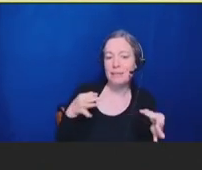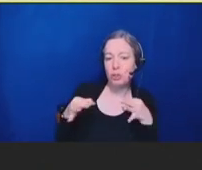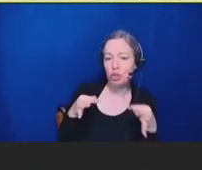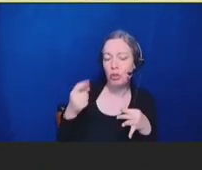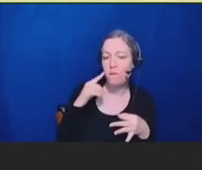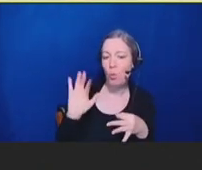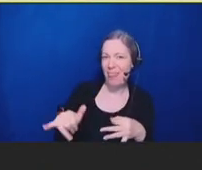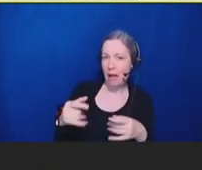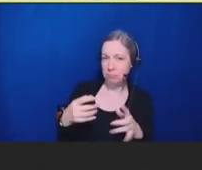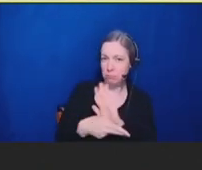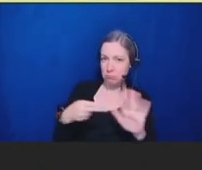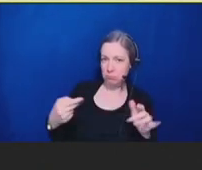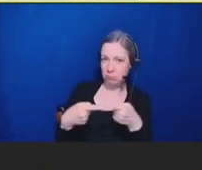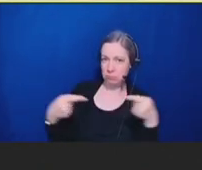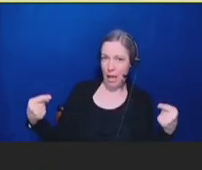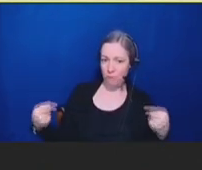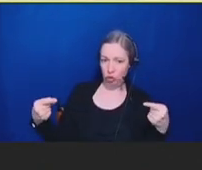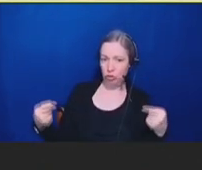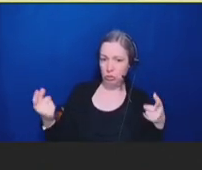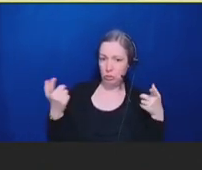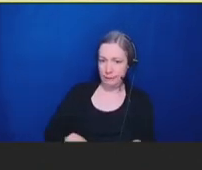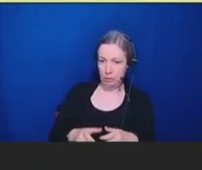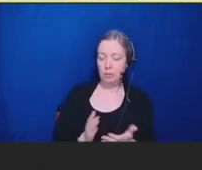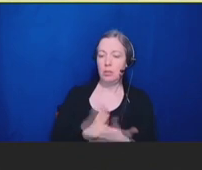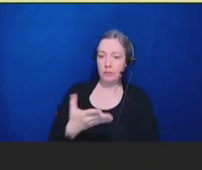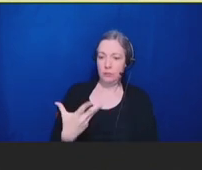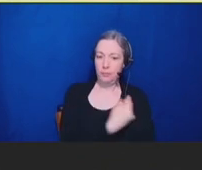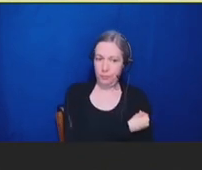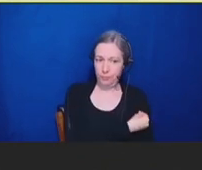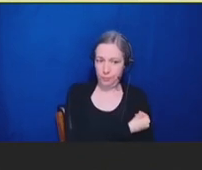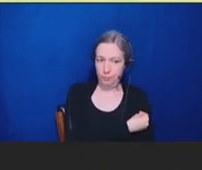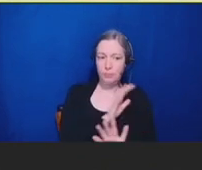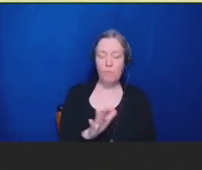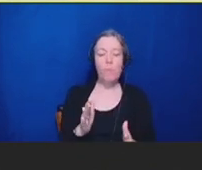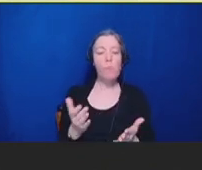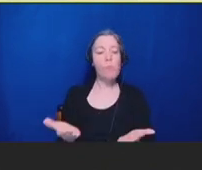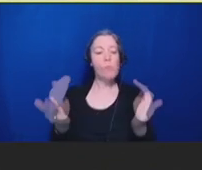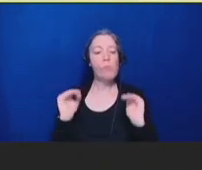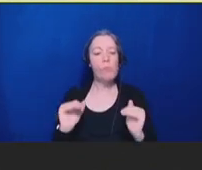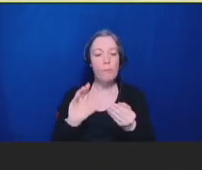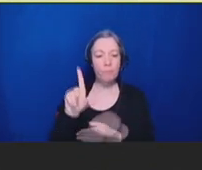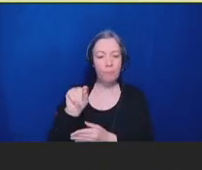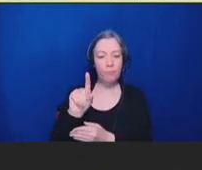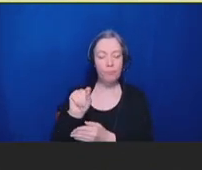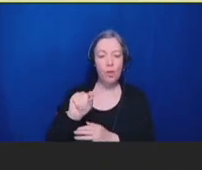Twenty, global vaccine safety collaborations have become increasingly valuable in detecting